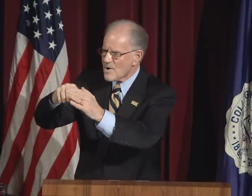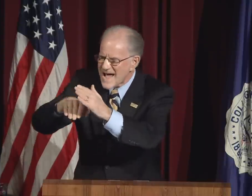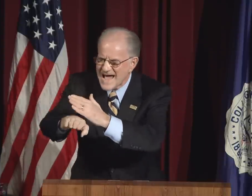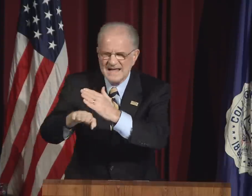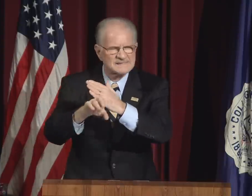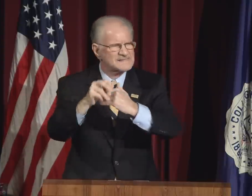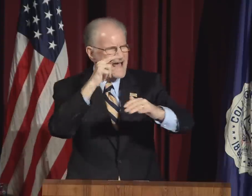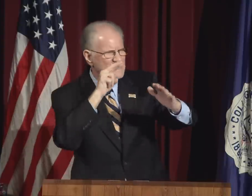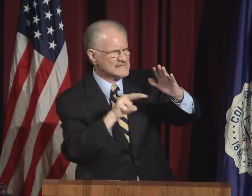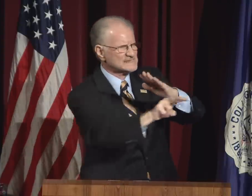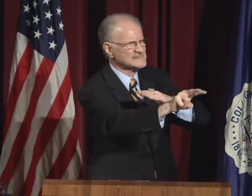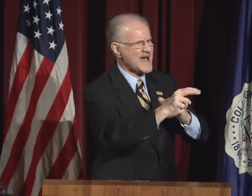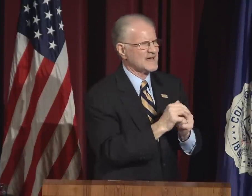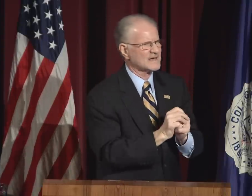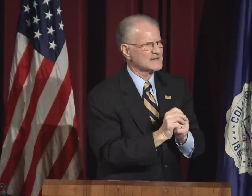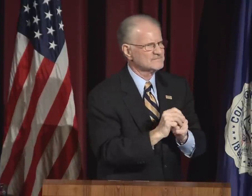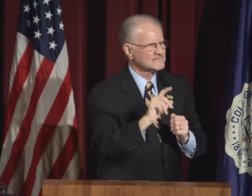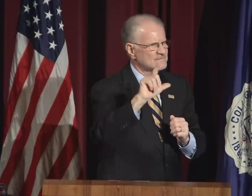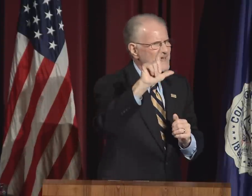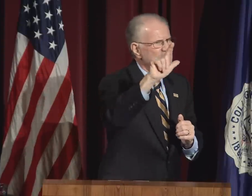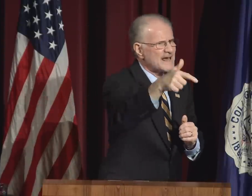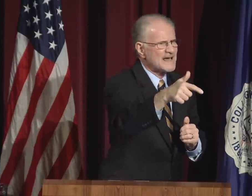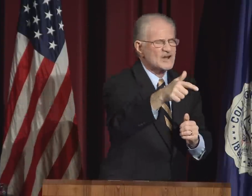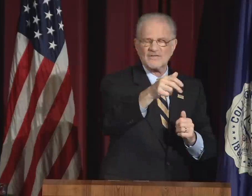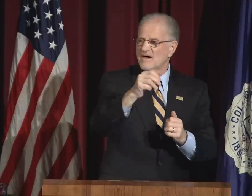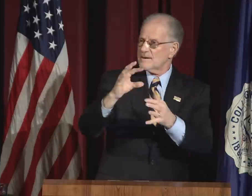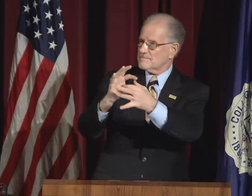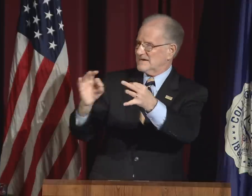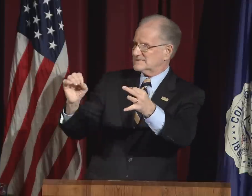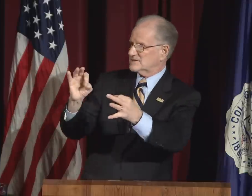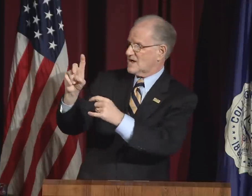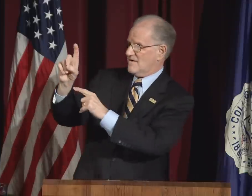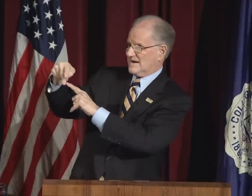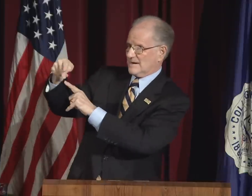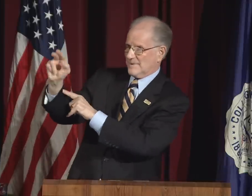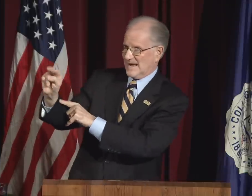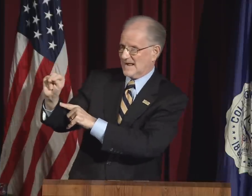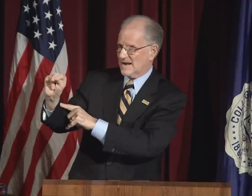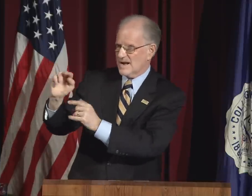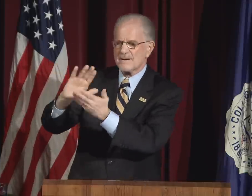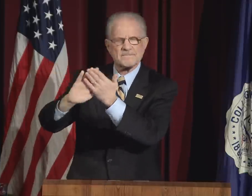DPN led to more access and insight.